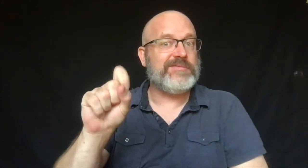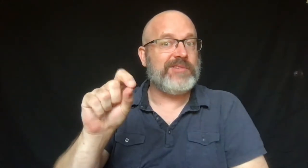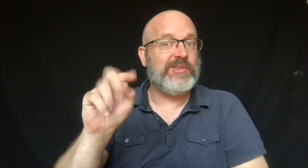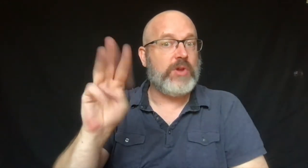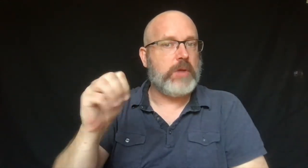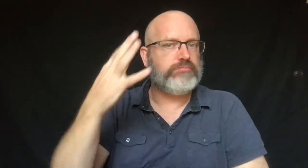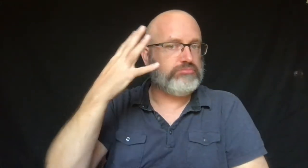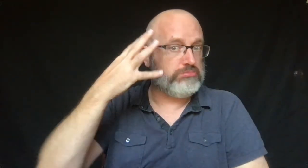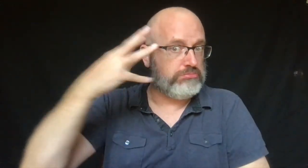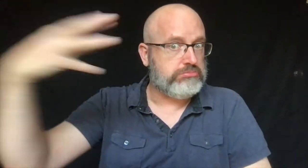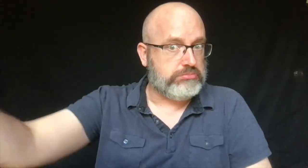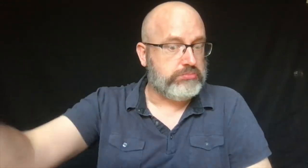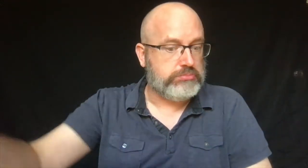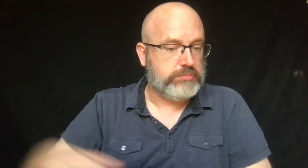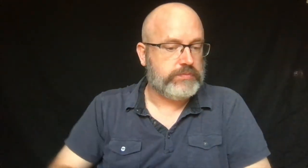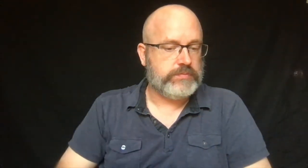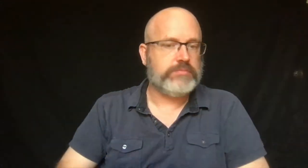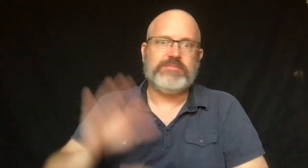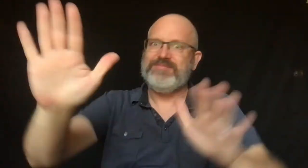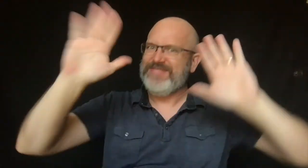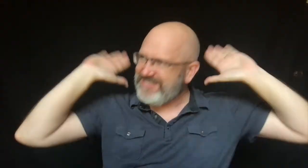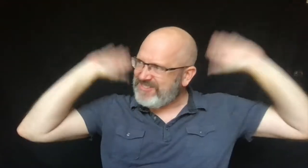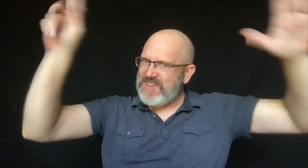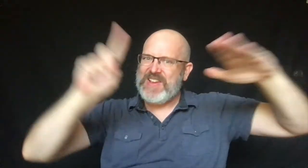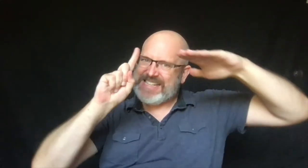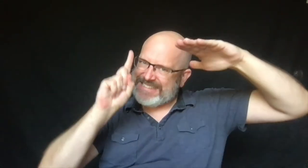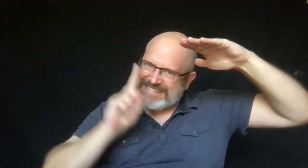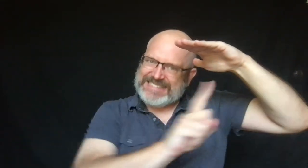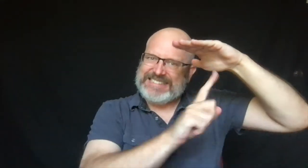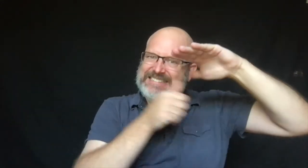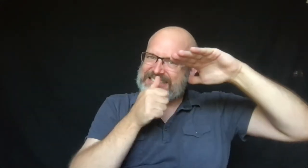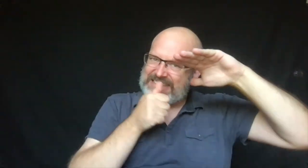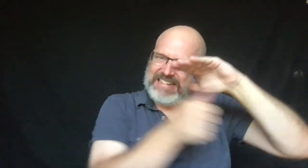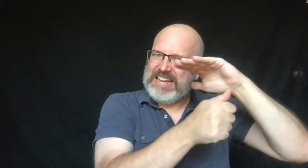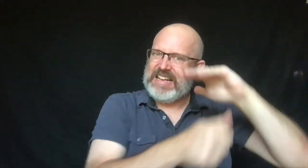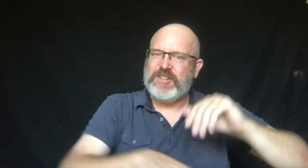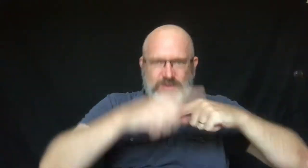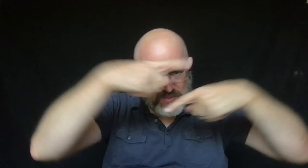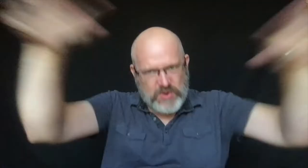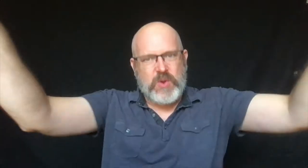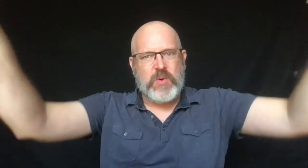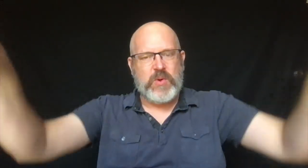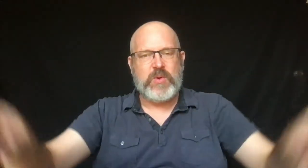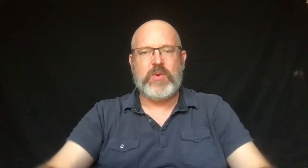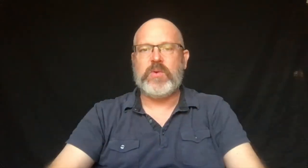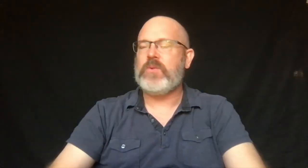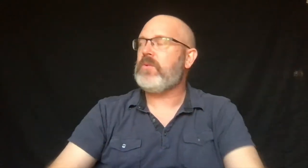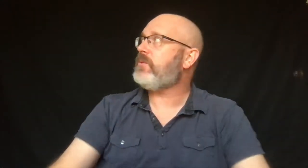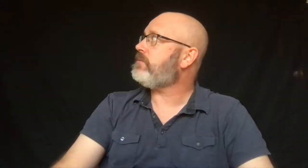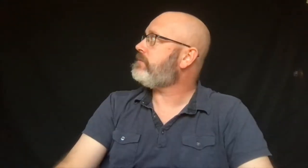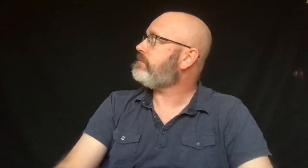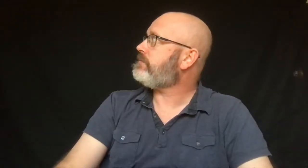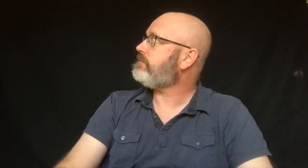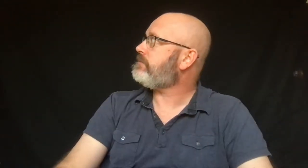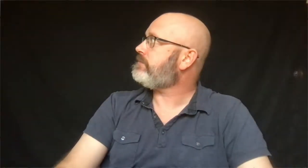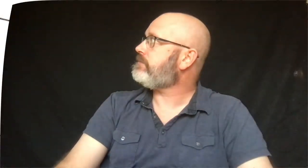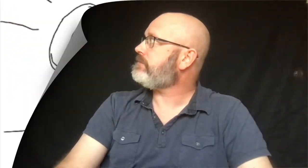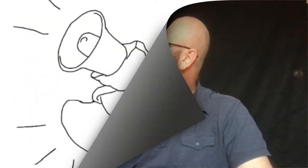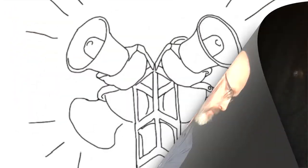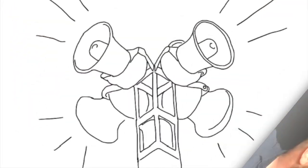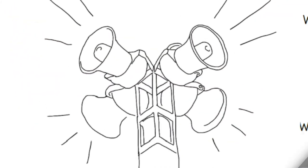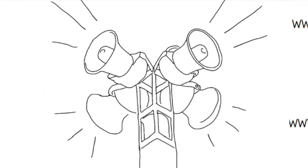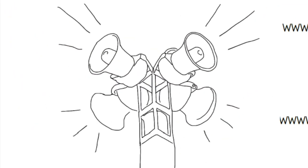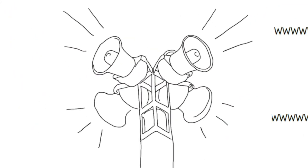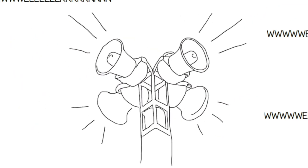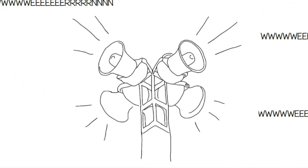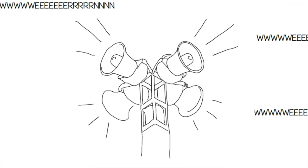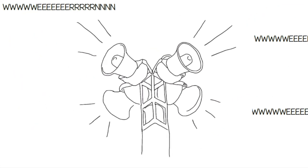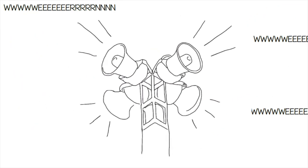"Get to the safest place you can and wait while the storm passes. Everyone take cover!"